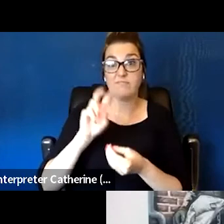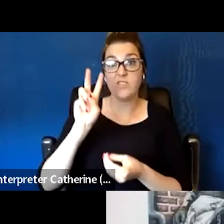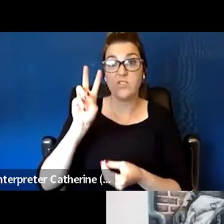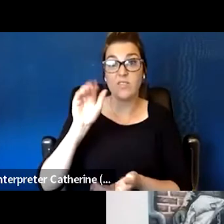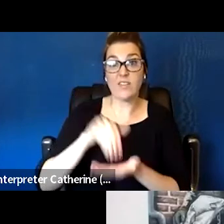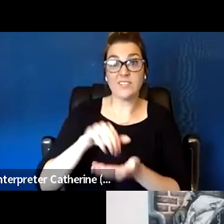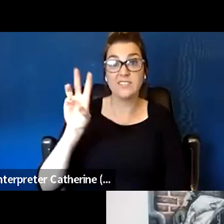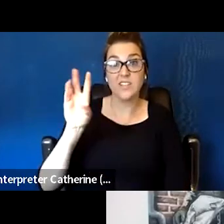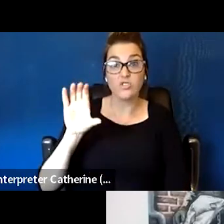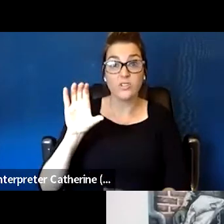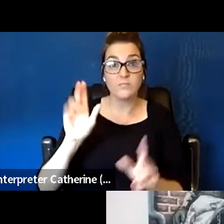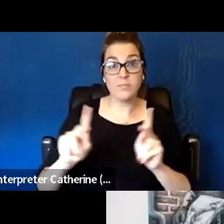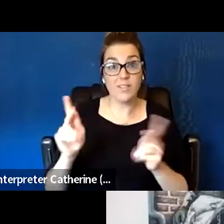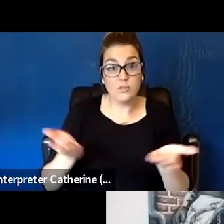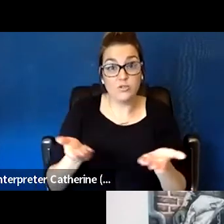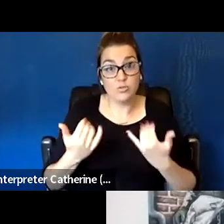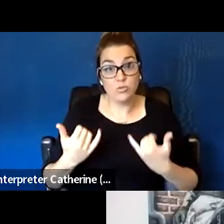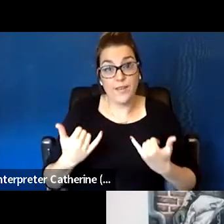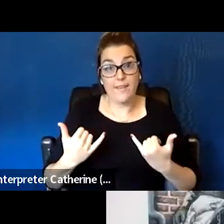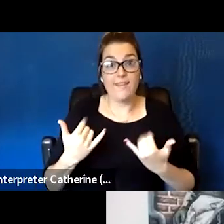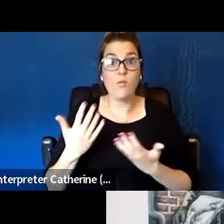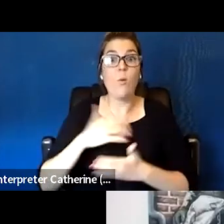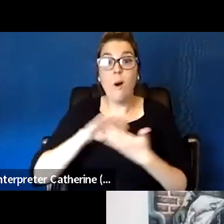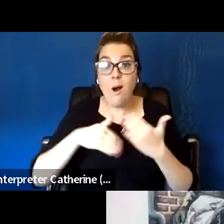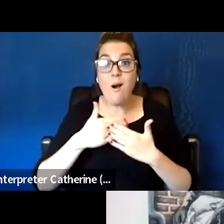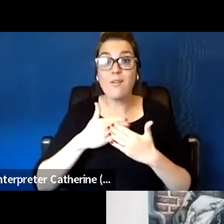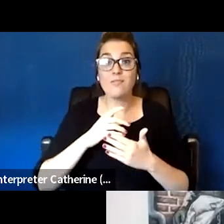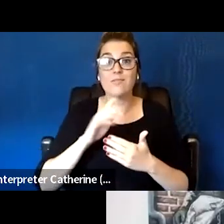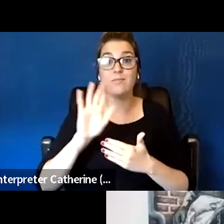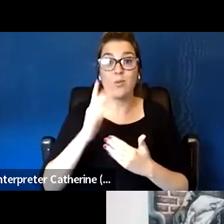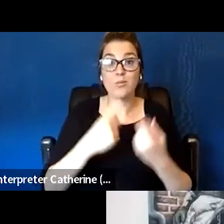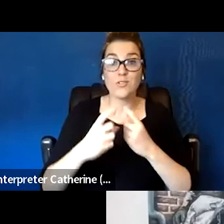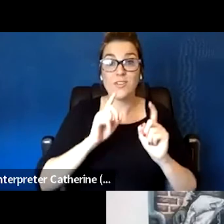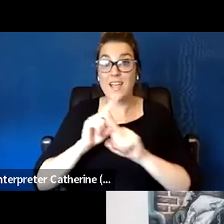And so we can't answer all of your questions, unfortunately, but I do wanna start with one that